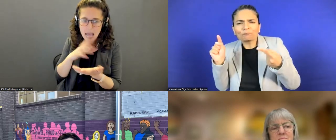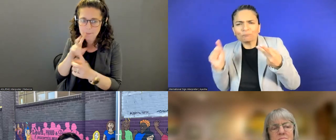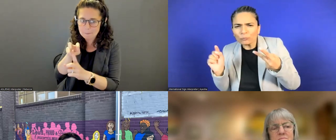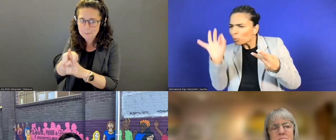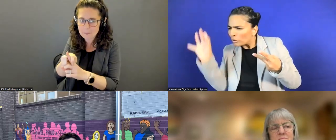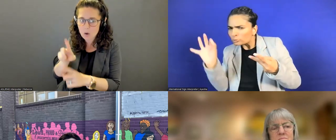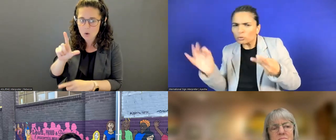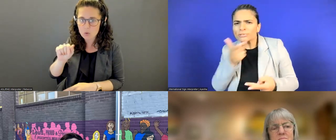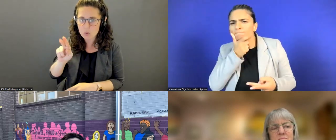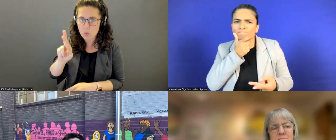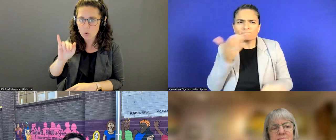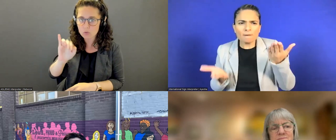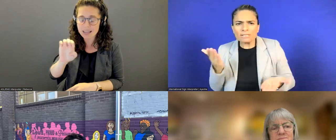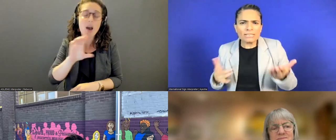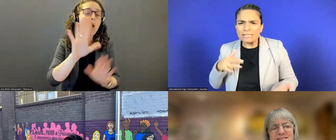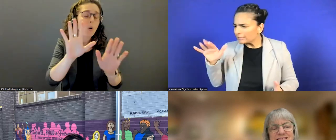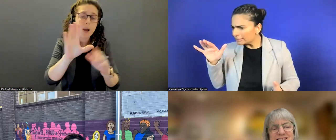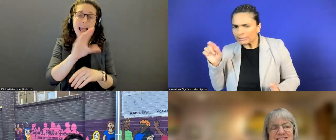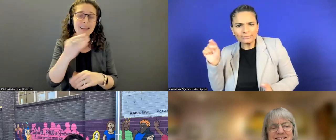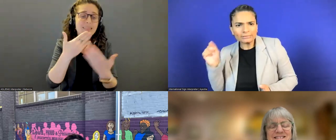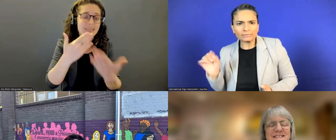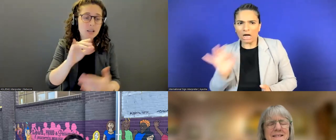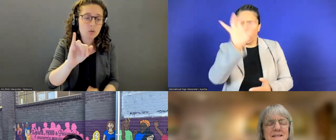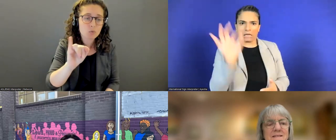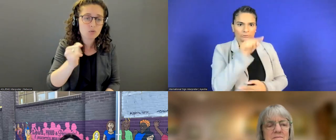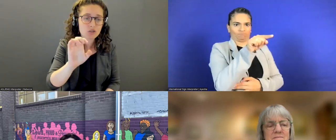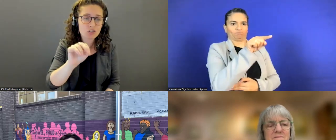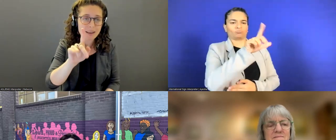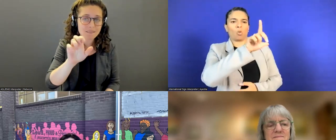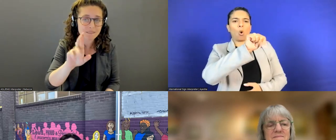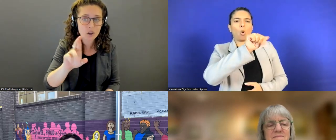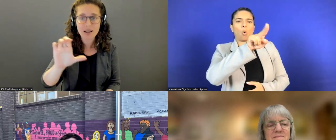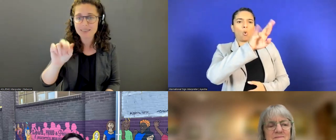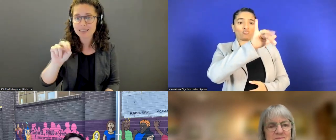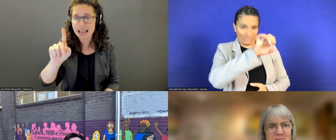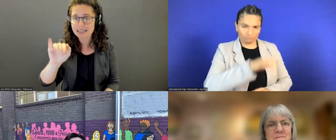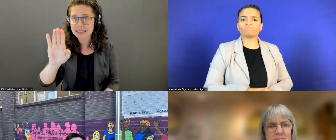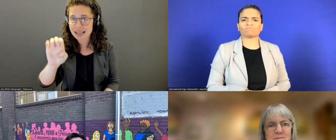I want to say thank you so much to Jennifer and Candice and our presenters.